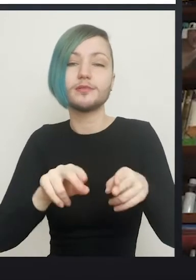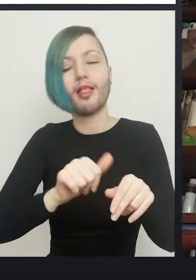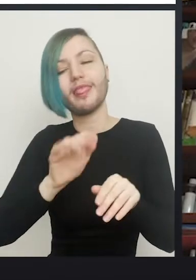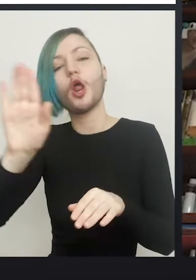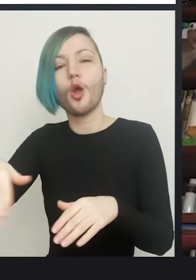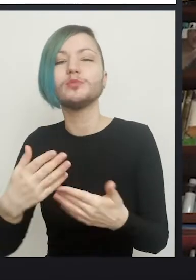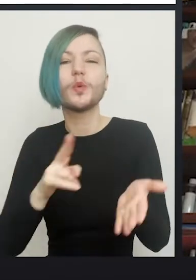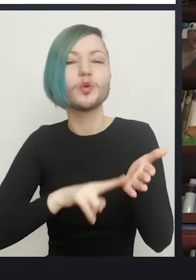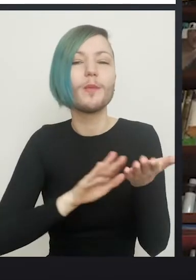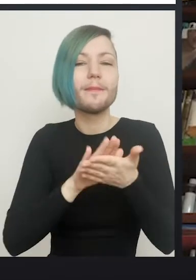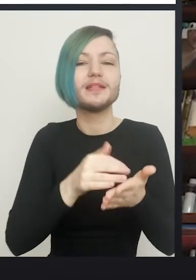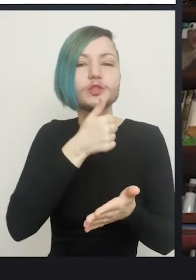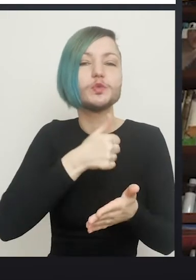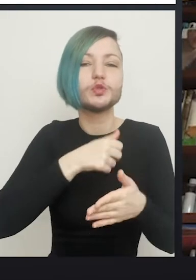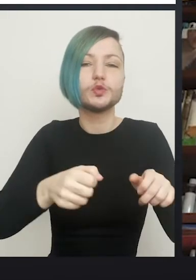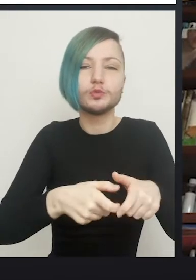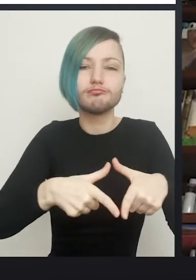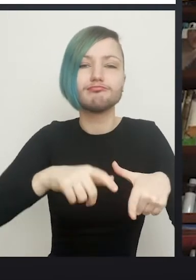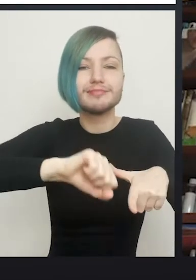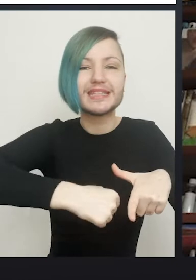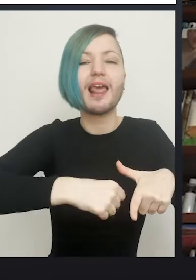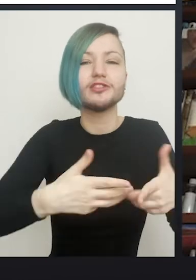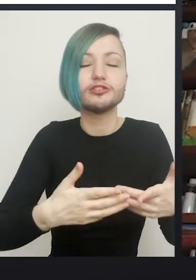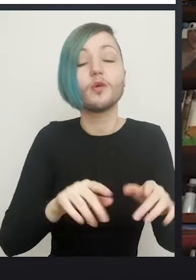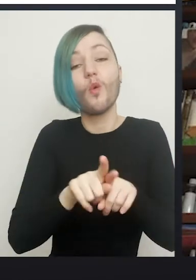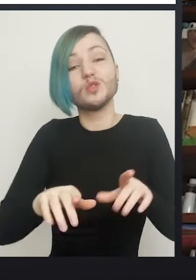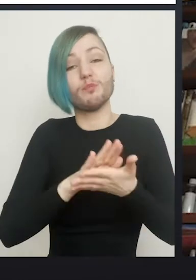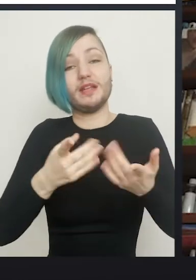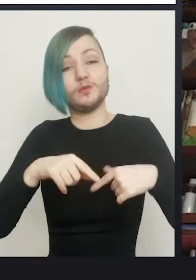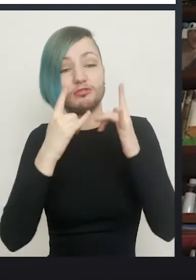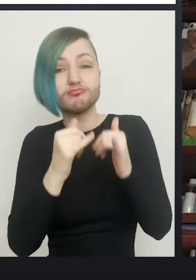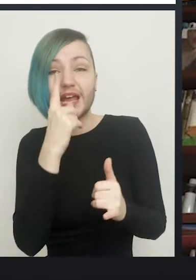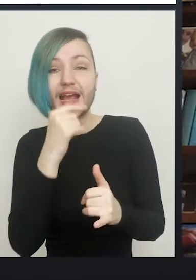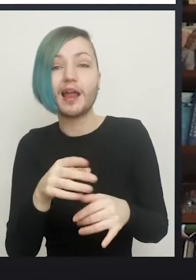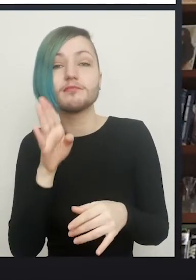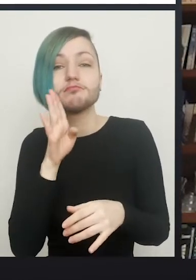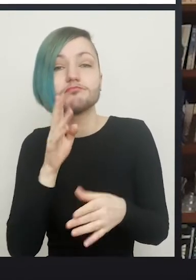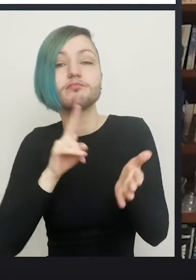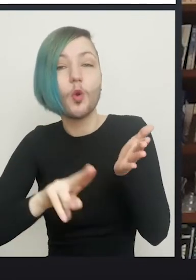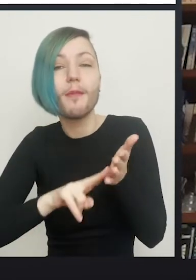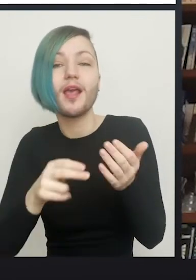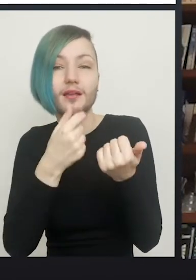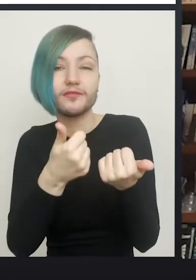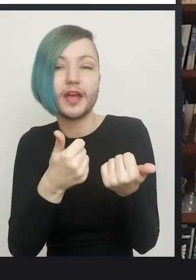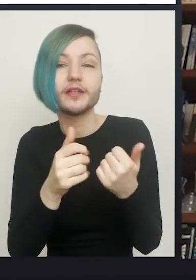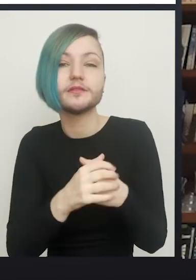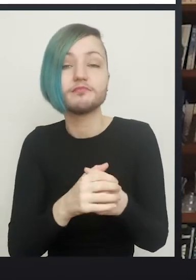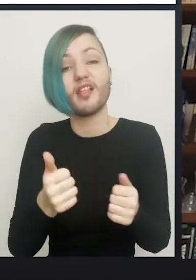It also means that we know that they're passing urine properly. Then they go home the following day. Super. Then I suppose it's just the healing